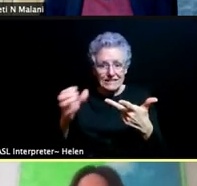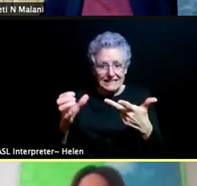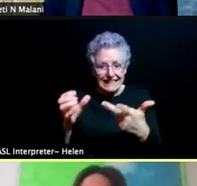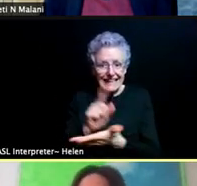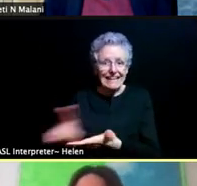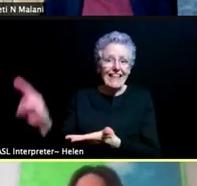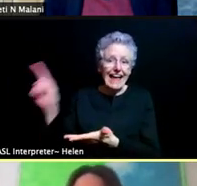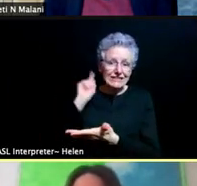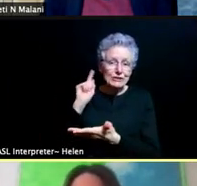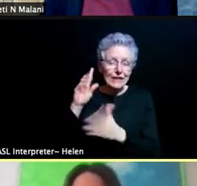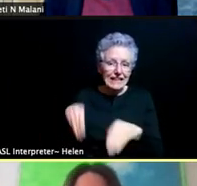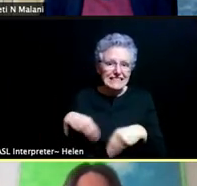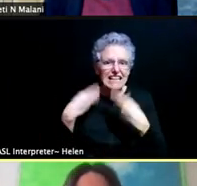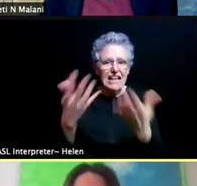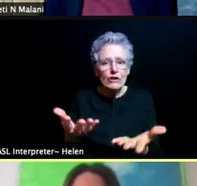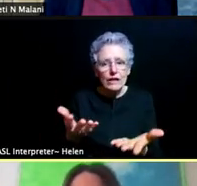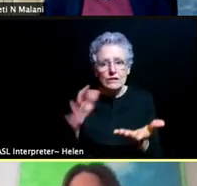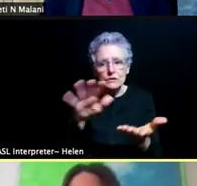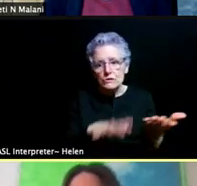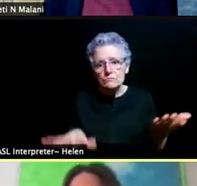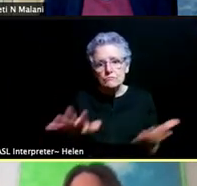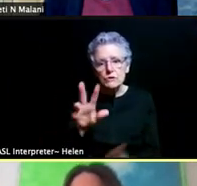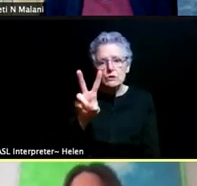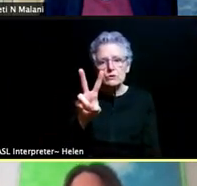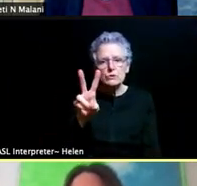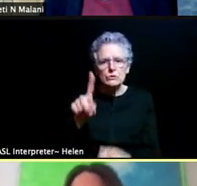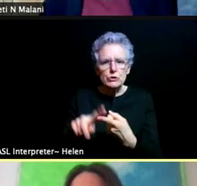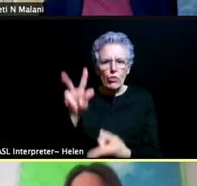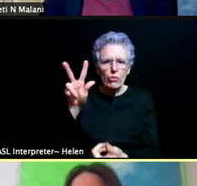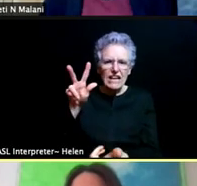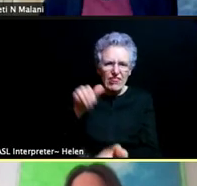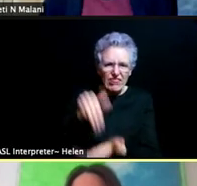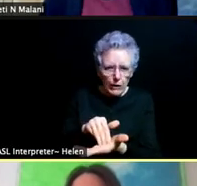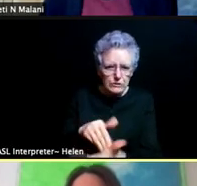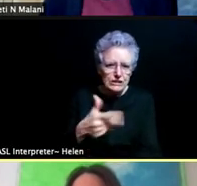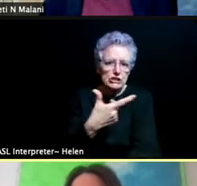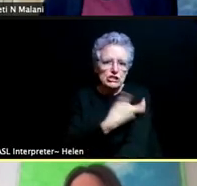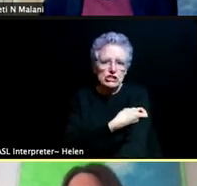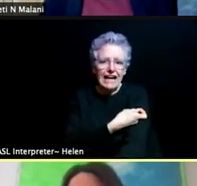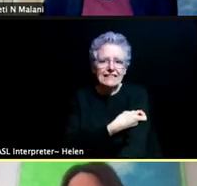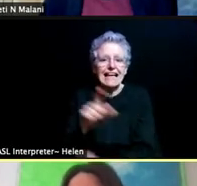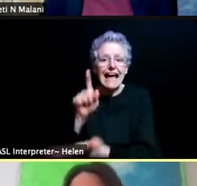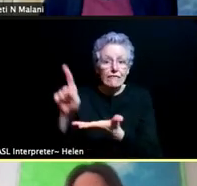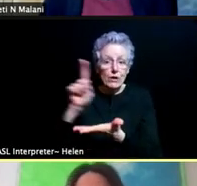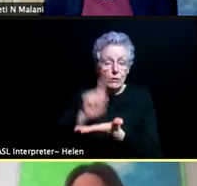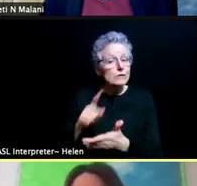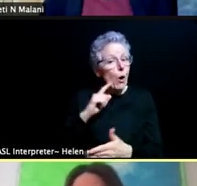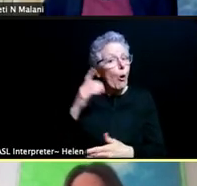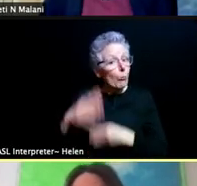delivering roughly 2 to 3000 doses a week. So there's been progress and we're getting really close